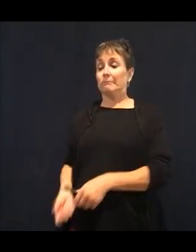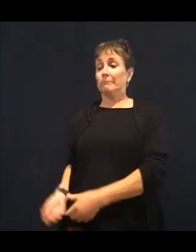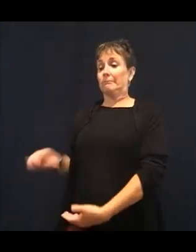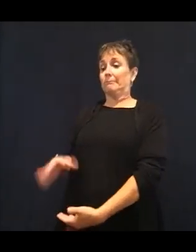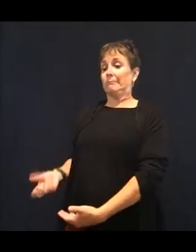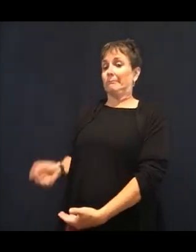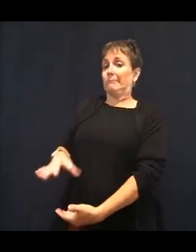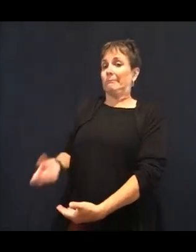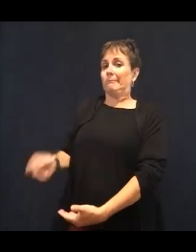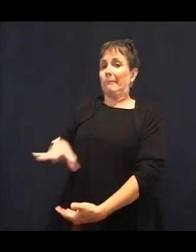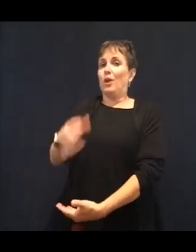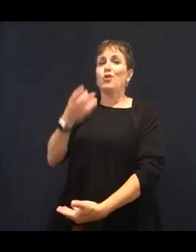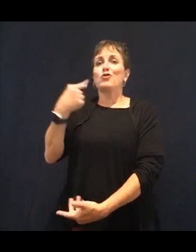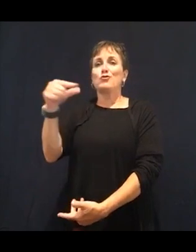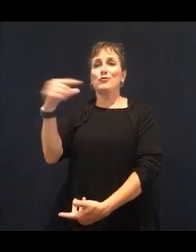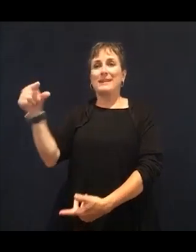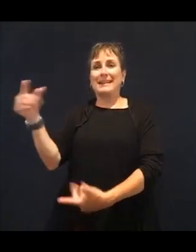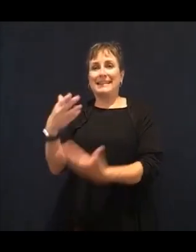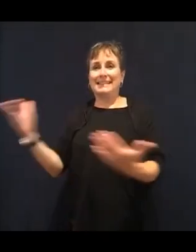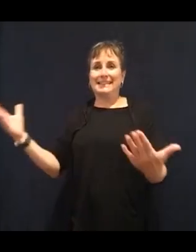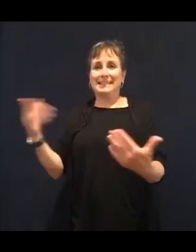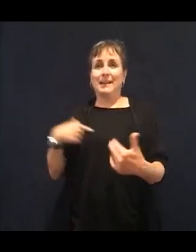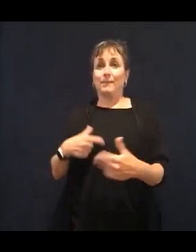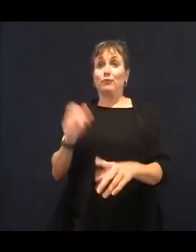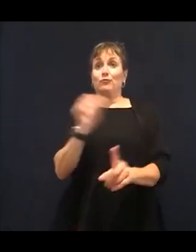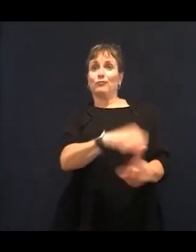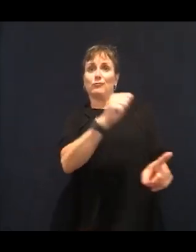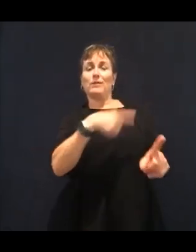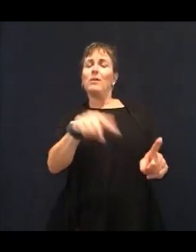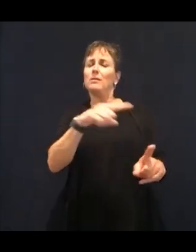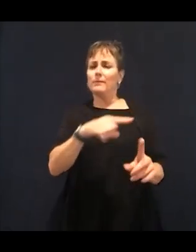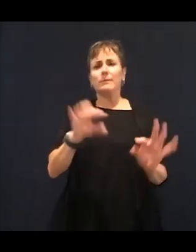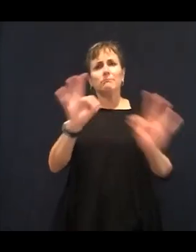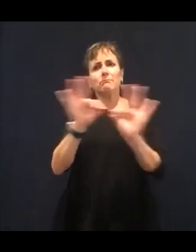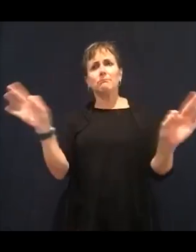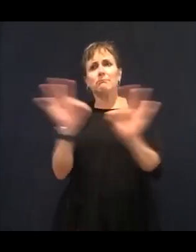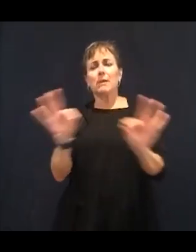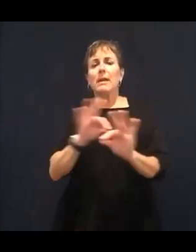from their body. And that means cleaning acid from the body in